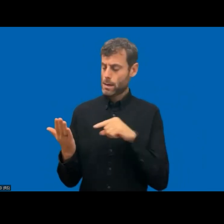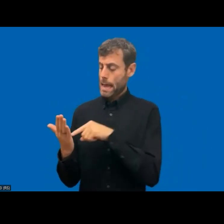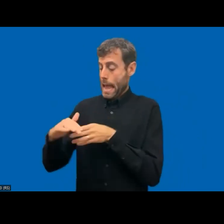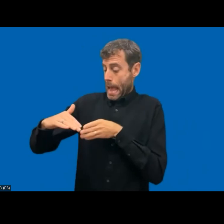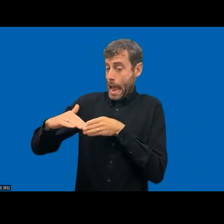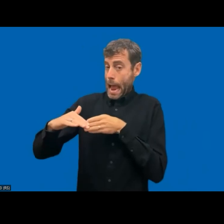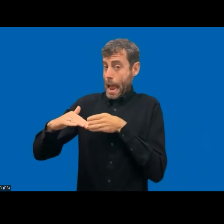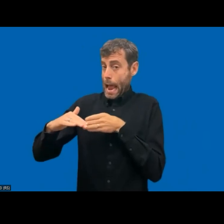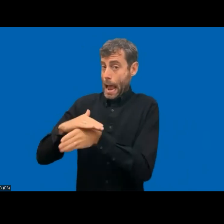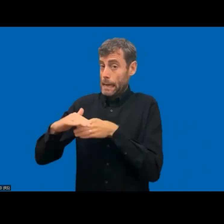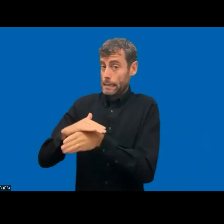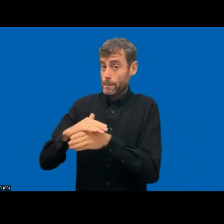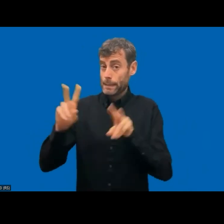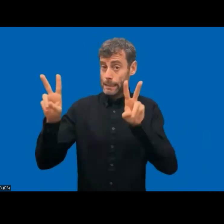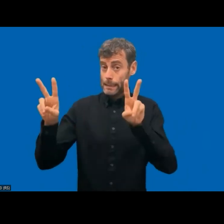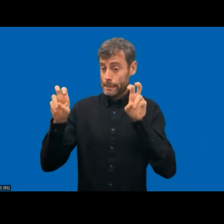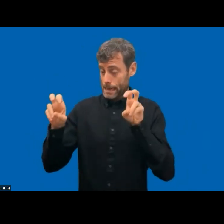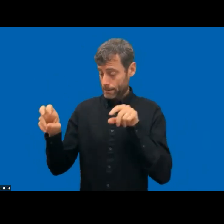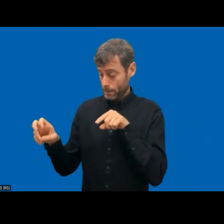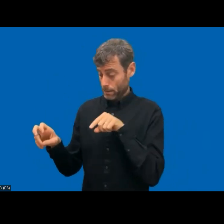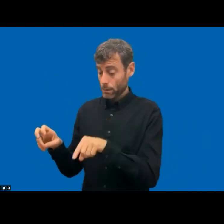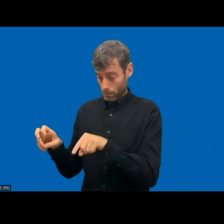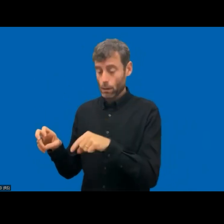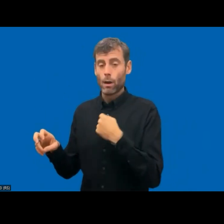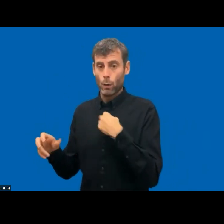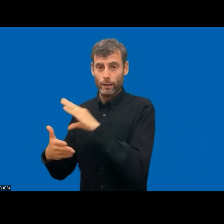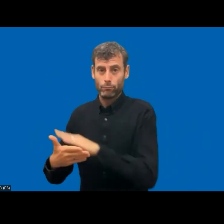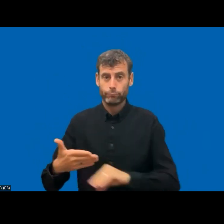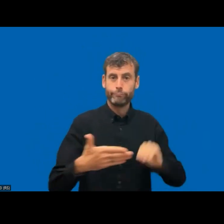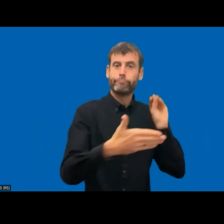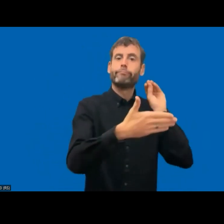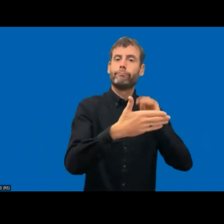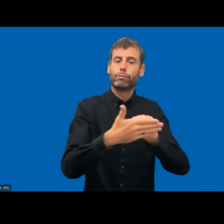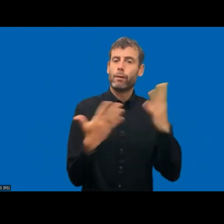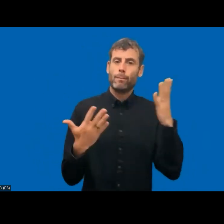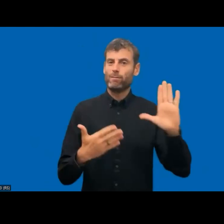The aim is to make it easier for the users. They find the same user interface for every